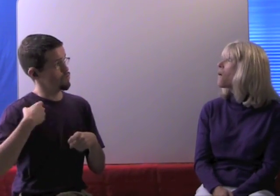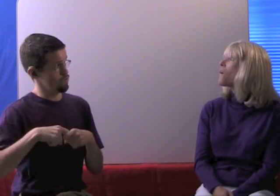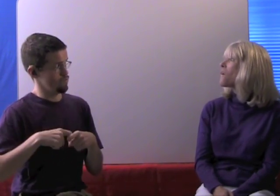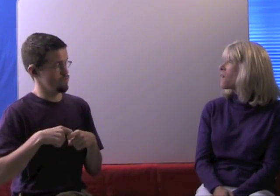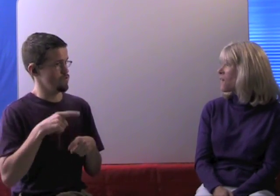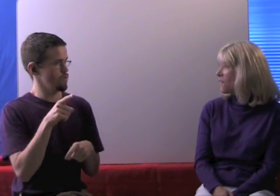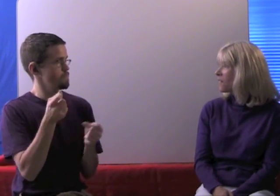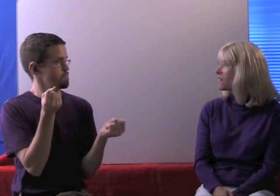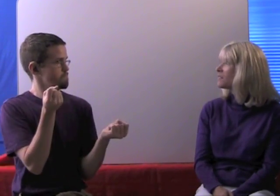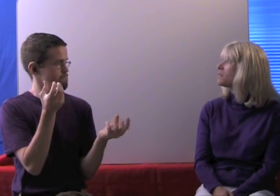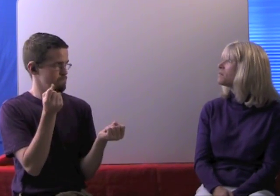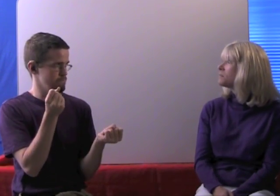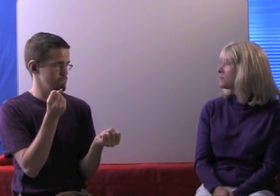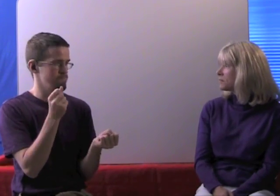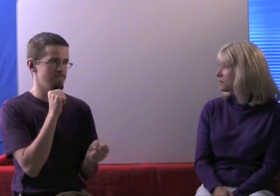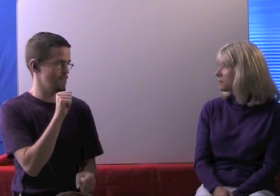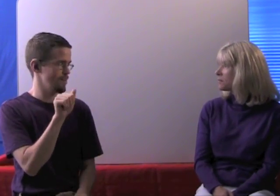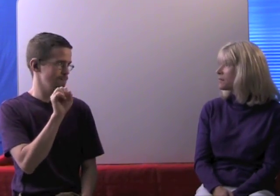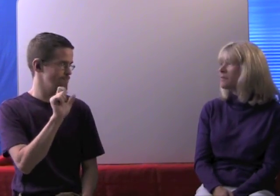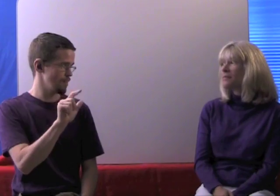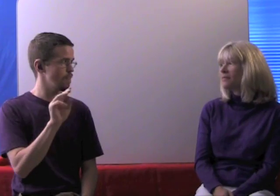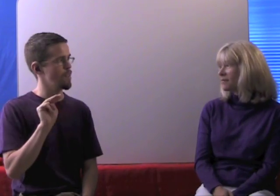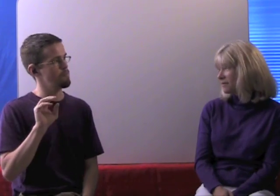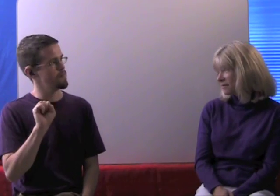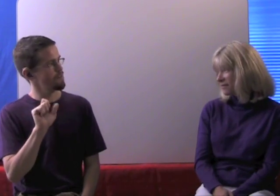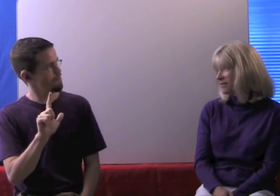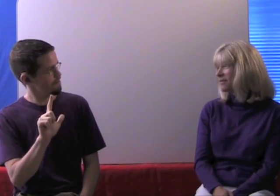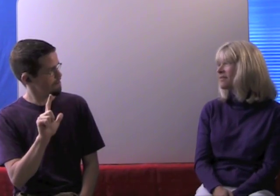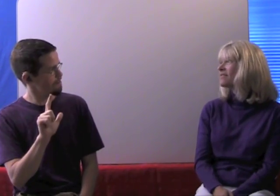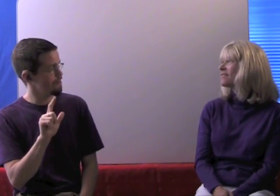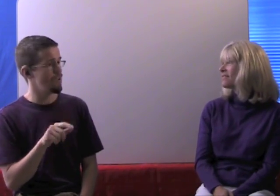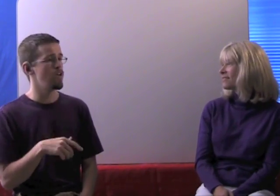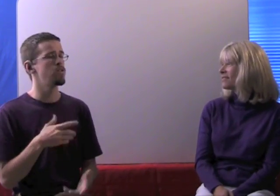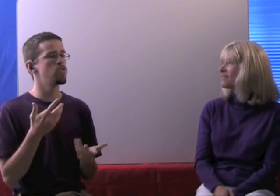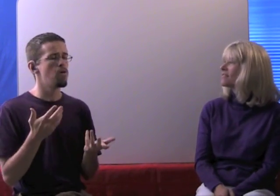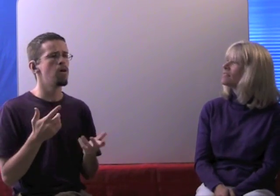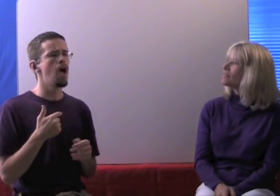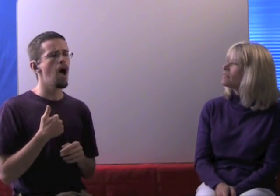so he uses Mexican Sign Language.